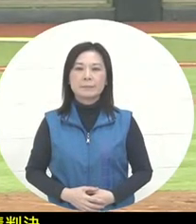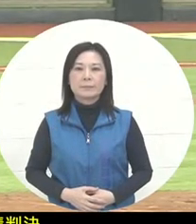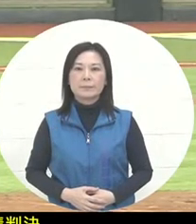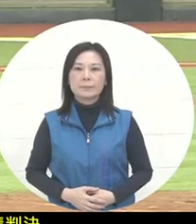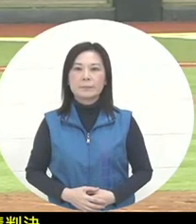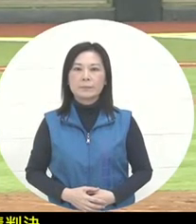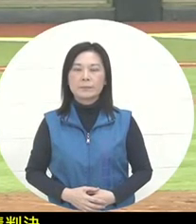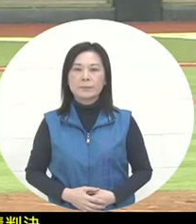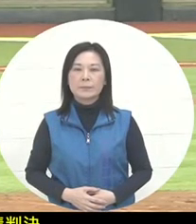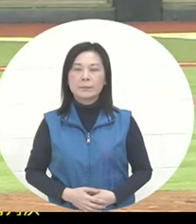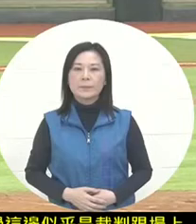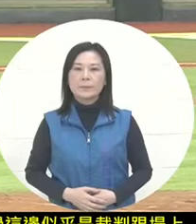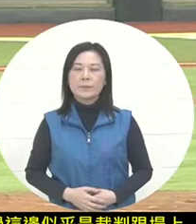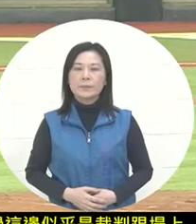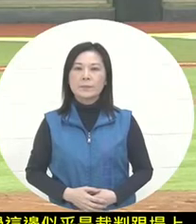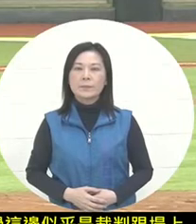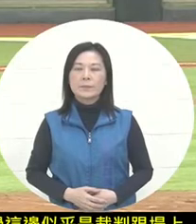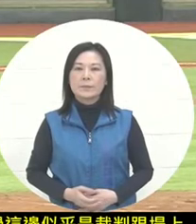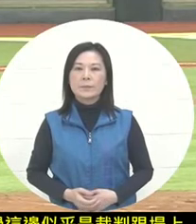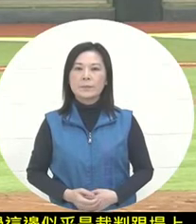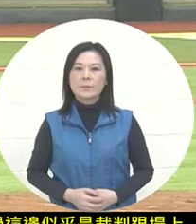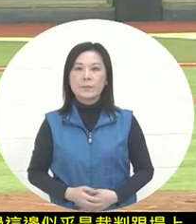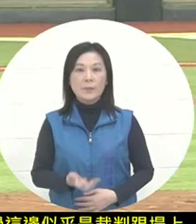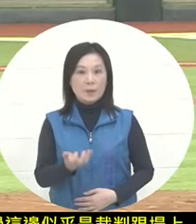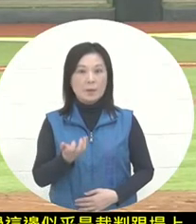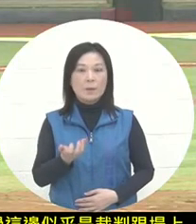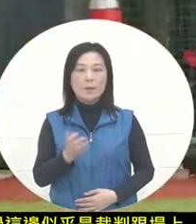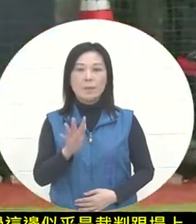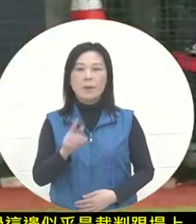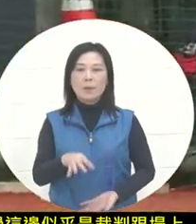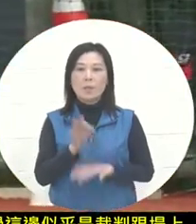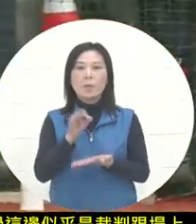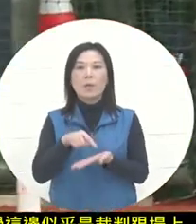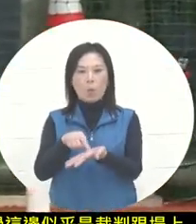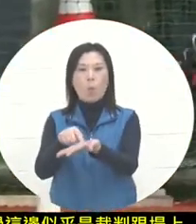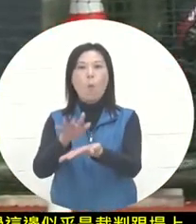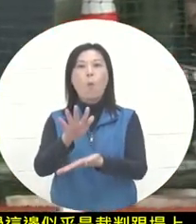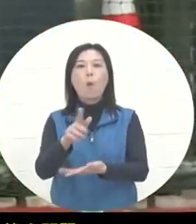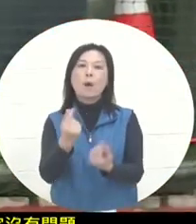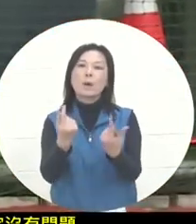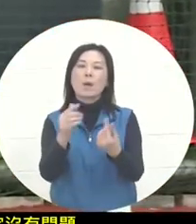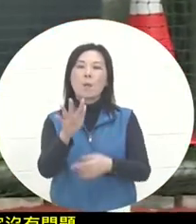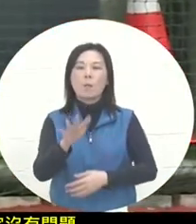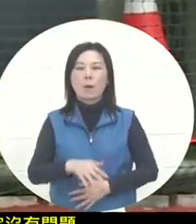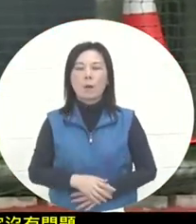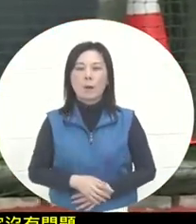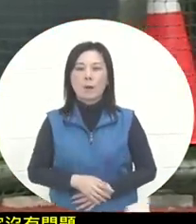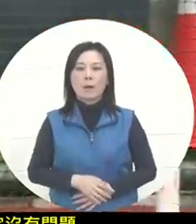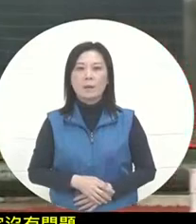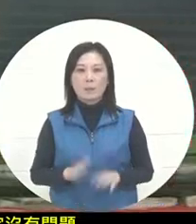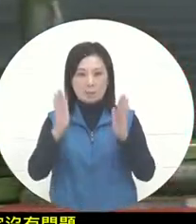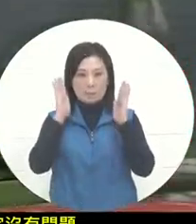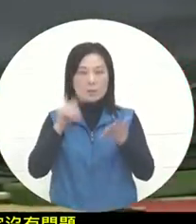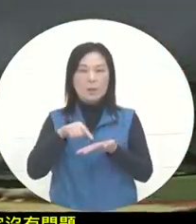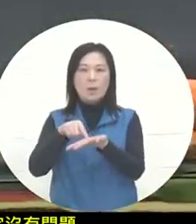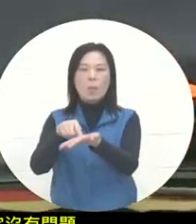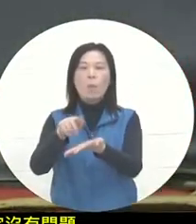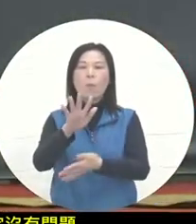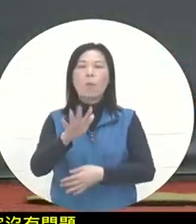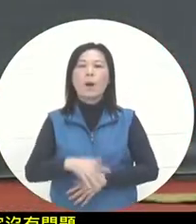this Because I have actually applied before. This has been formally submitted. OK, let’s confirm it.